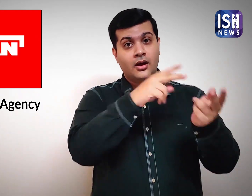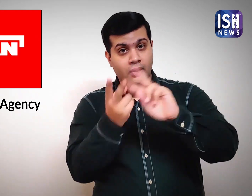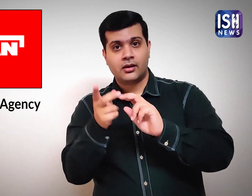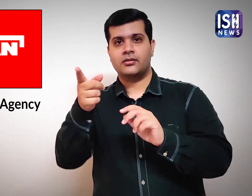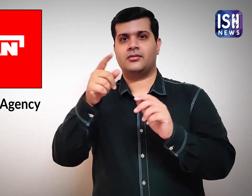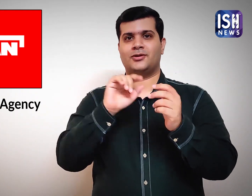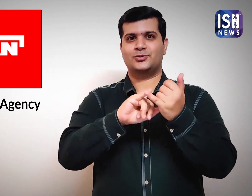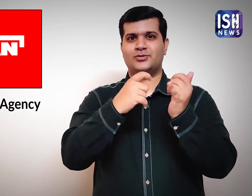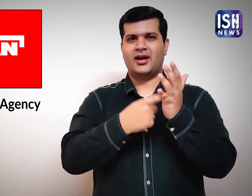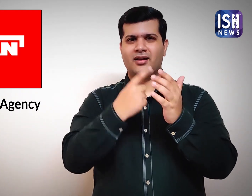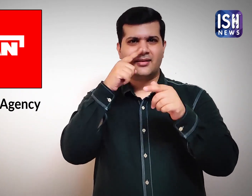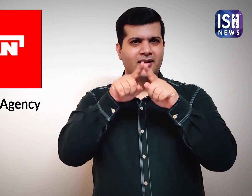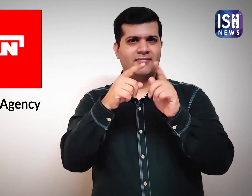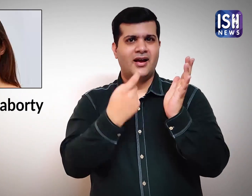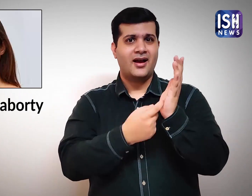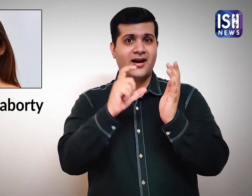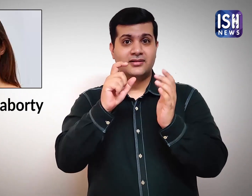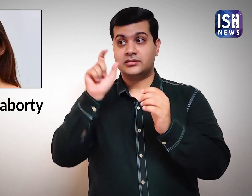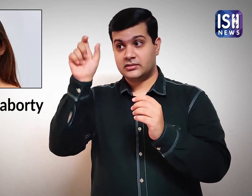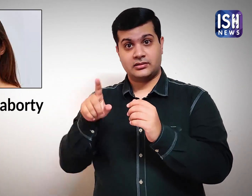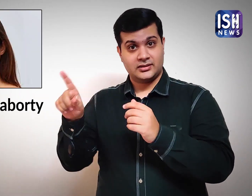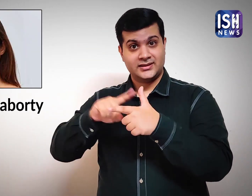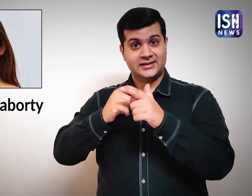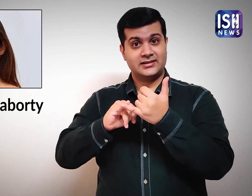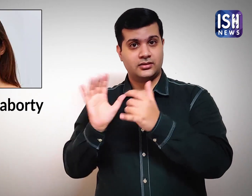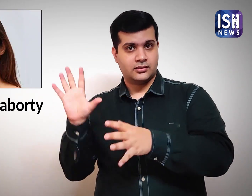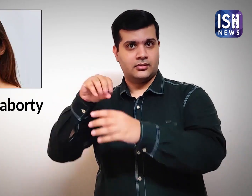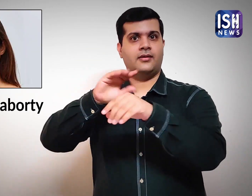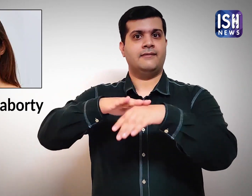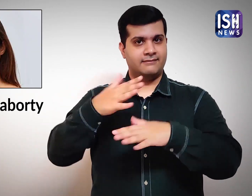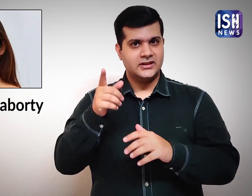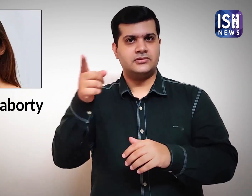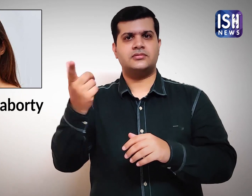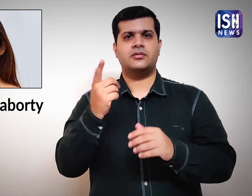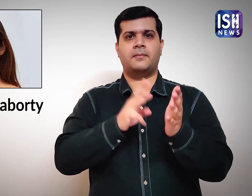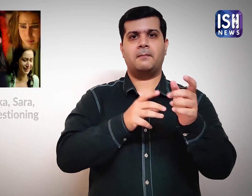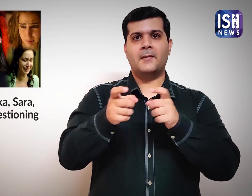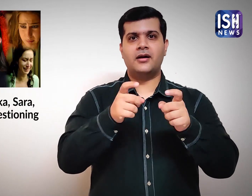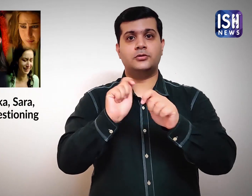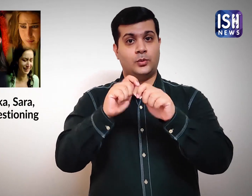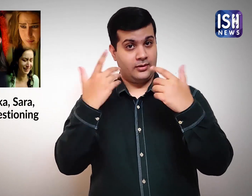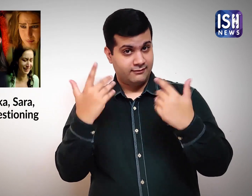and also the manager for Sushant's girlfriend Rhea Chakraborty.